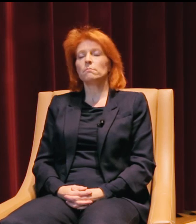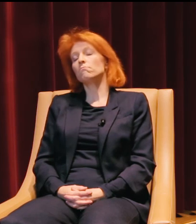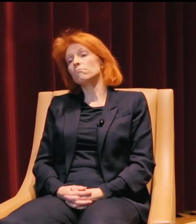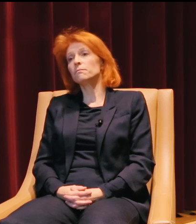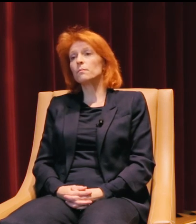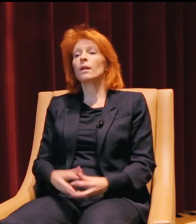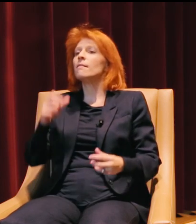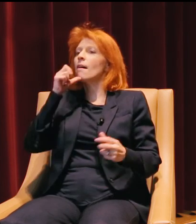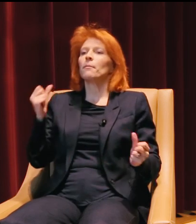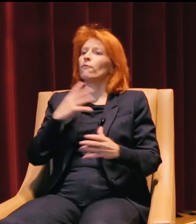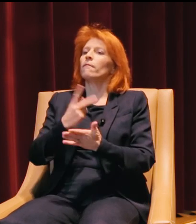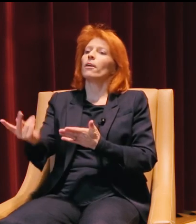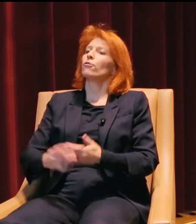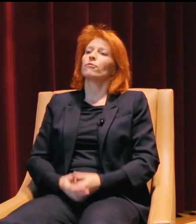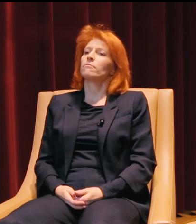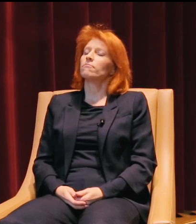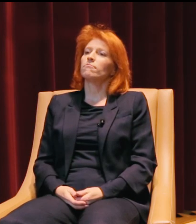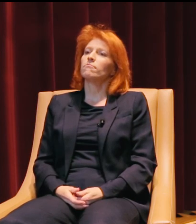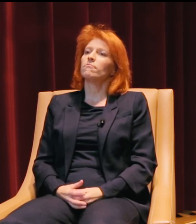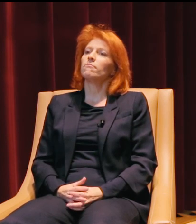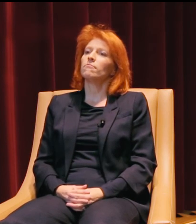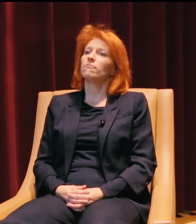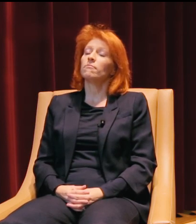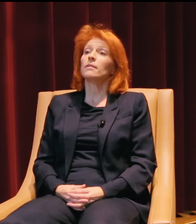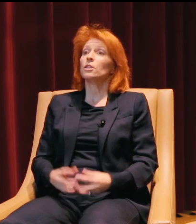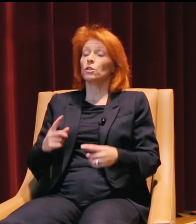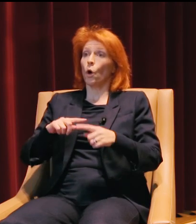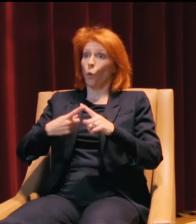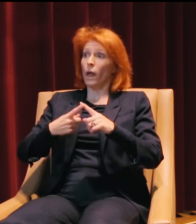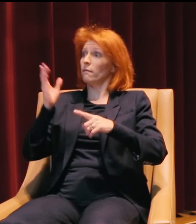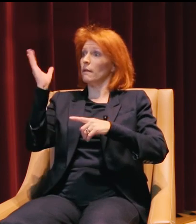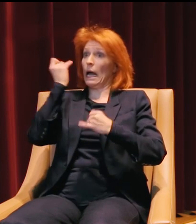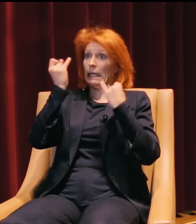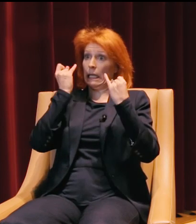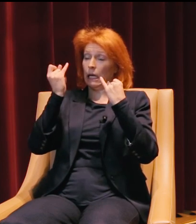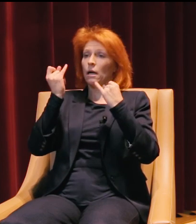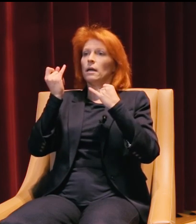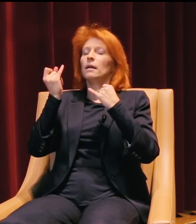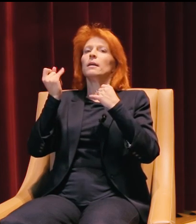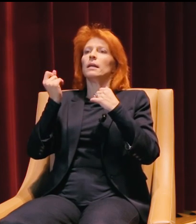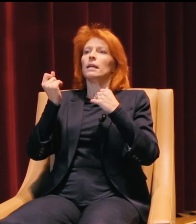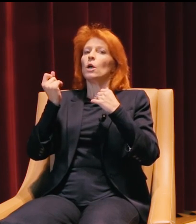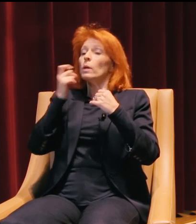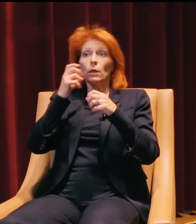To not be afraid of failure, really. So when we ended up pitching our idea, we didn't necessarily win,